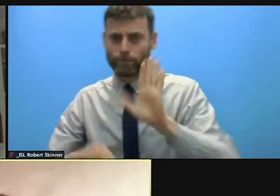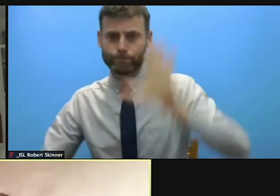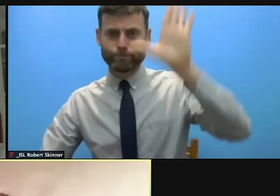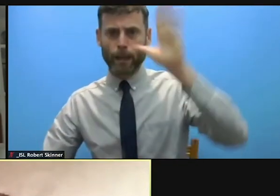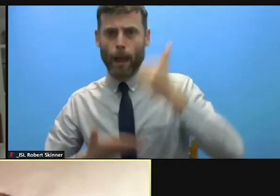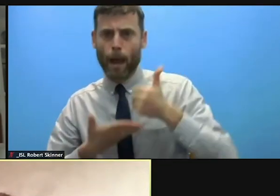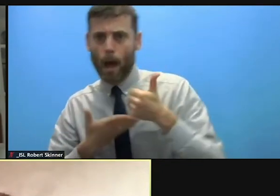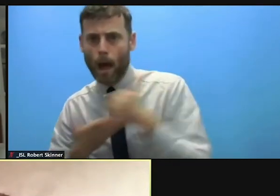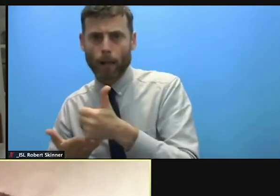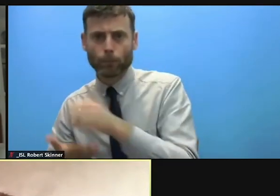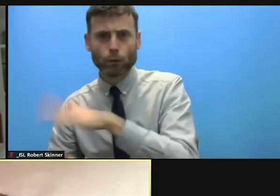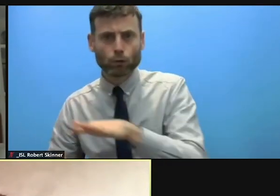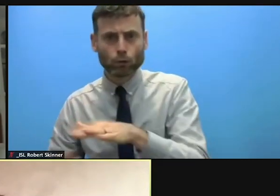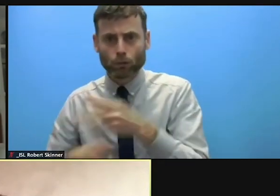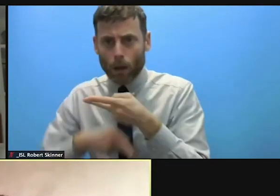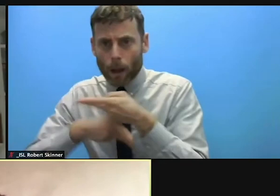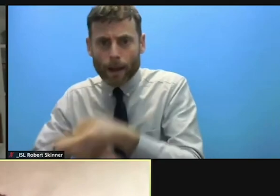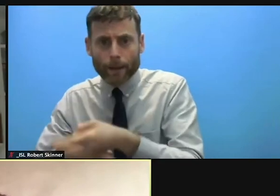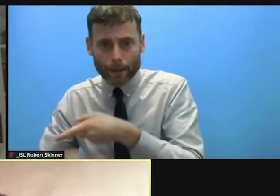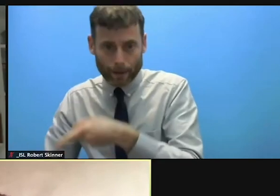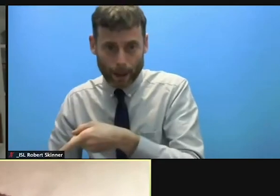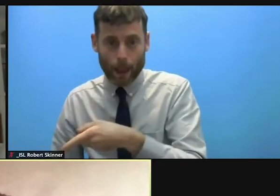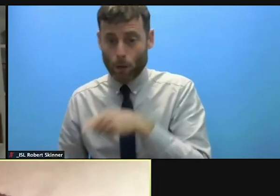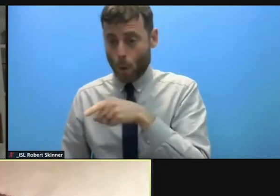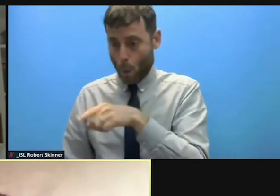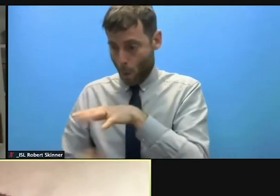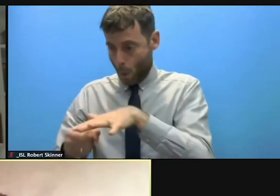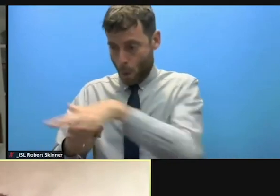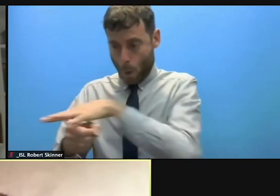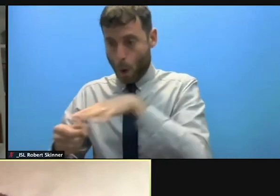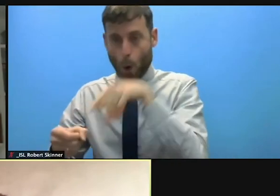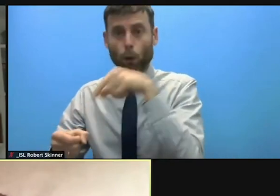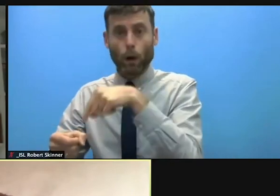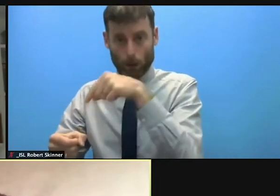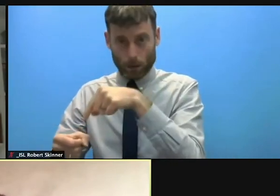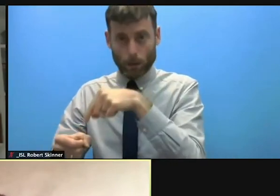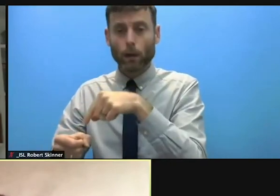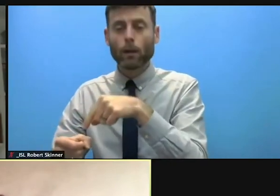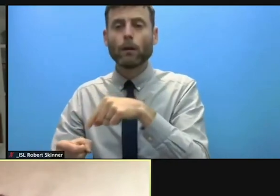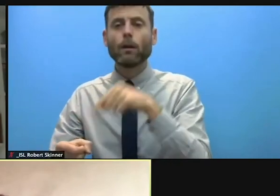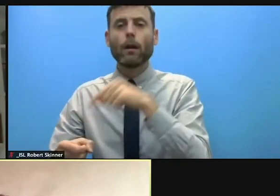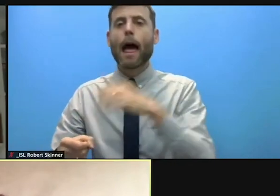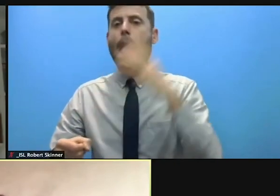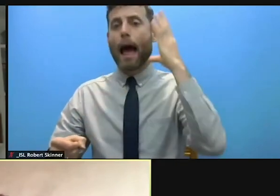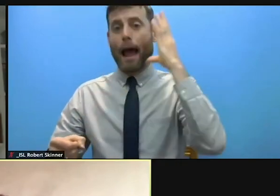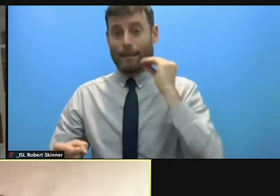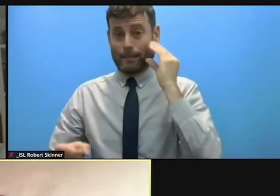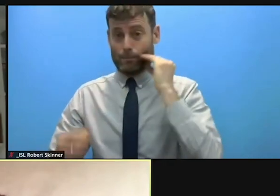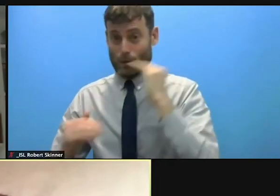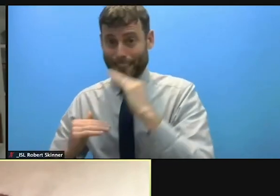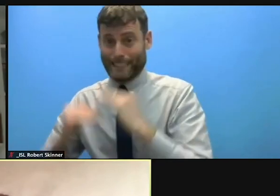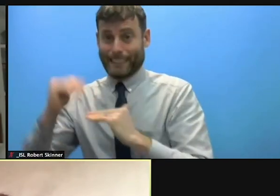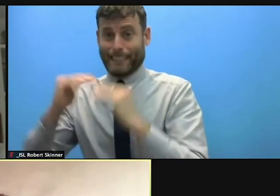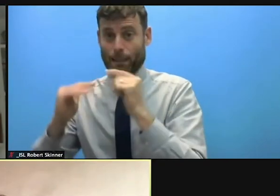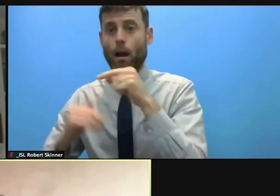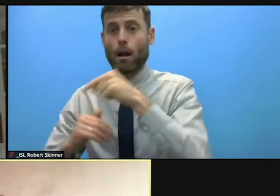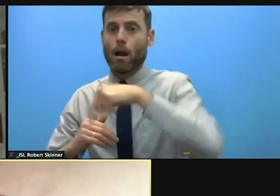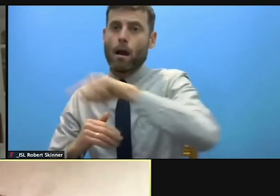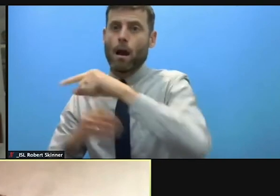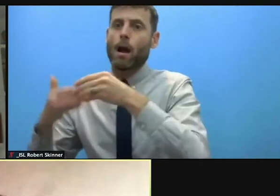that response supported greater leadership by women and Vanuatu's whole of government